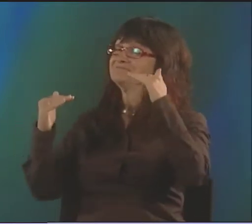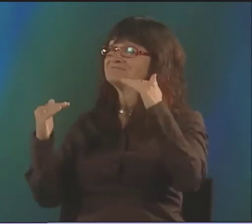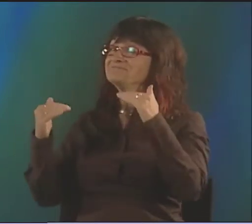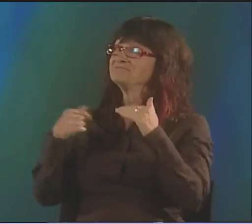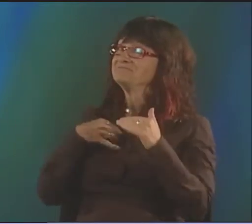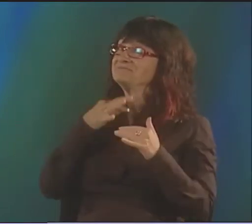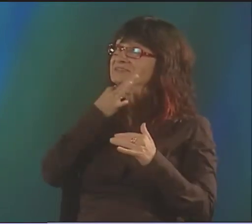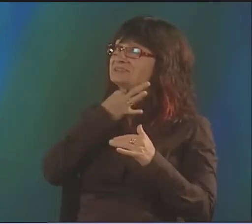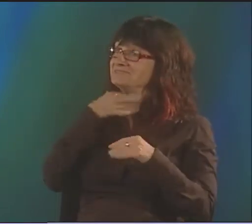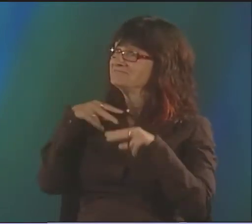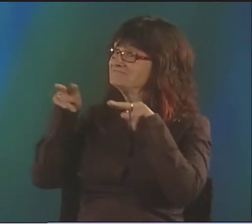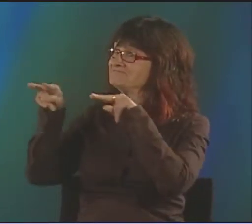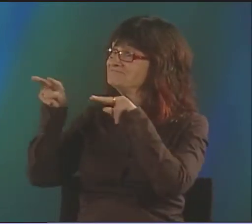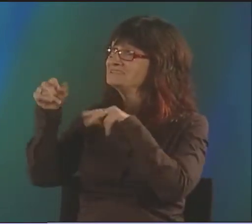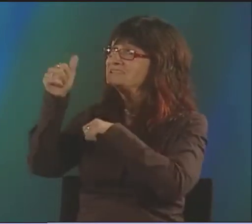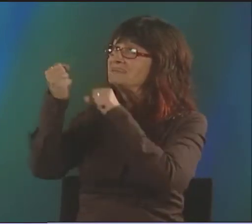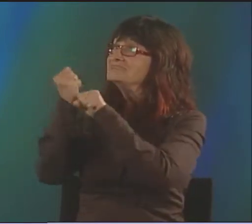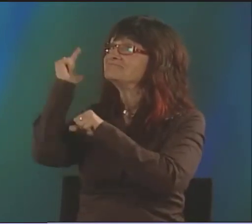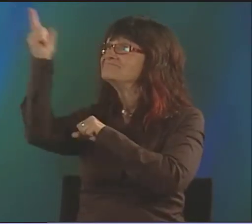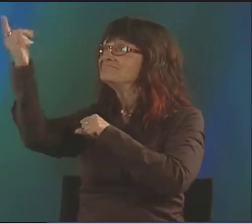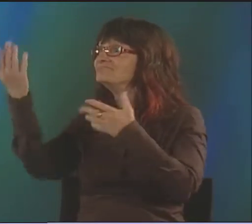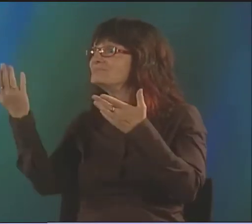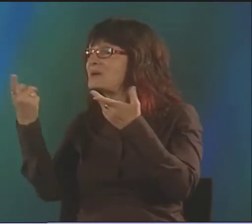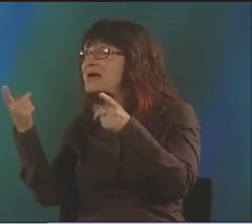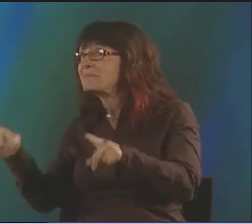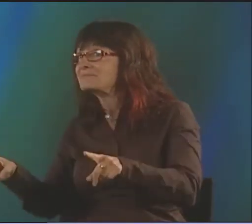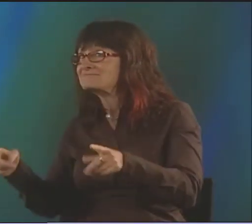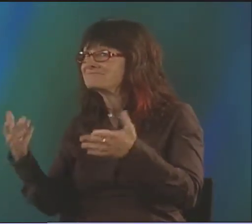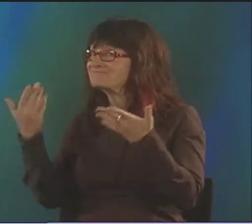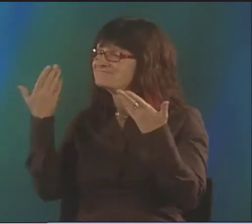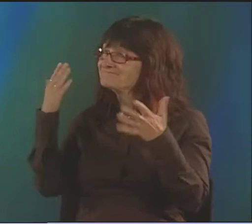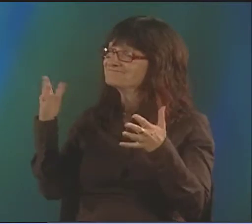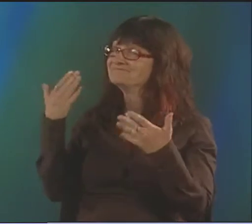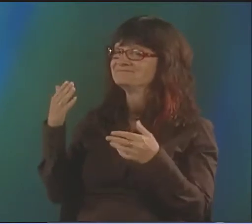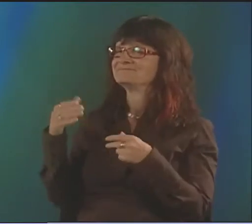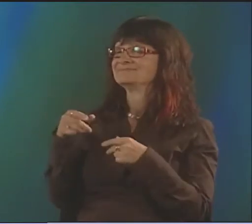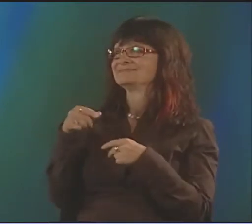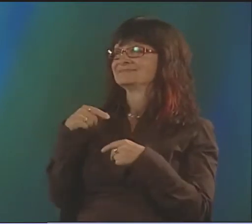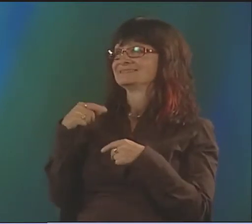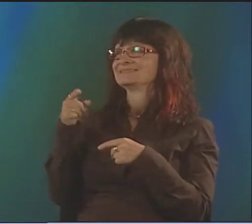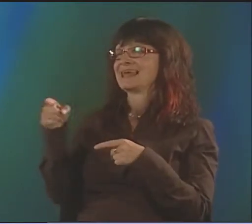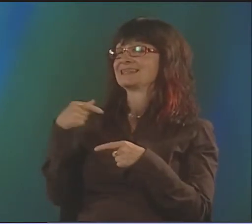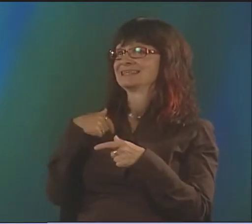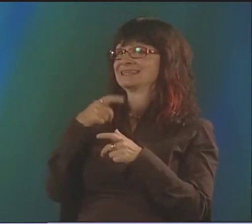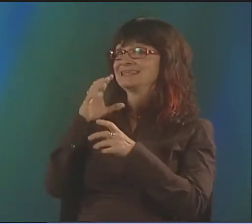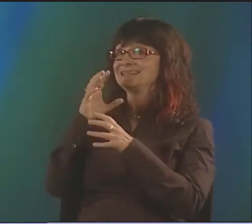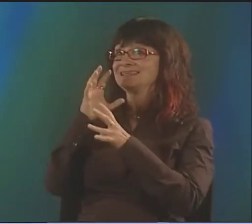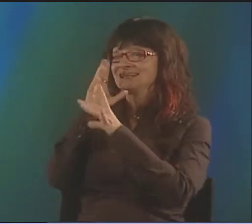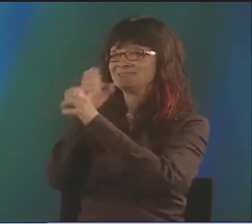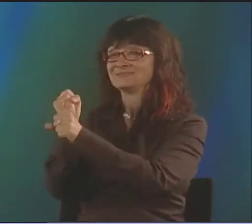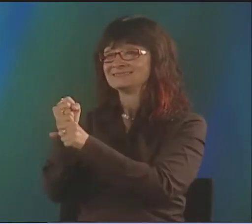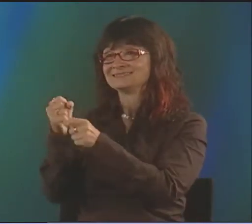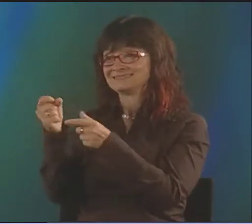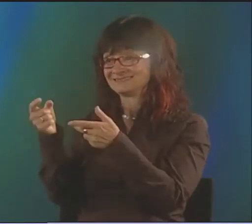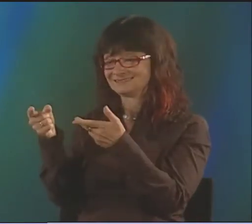THEY THINK THEY'RE EQUAL SOMEWHAT. WELL, IT WILL BE INTERESTING TO SEE WHAT HAPPENS OVER THE NEXT 10 YEARS, WHETHER THEY'RE SEEN AS EQUAL